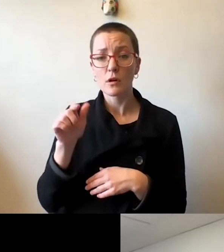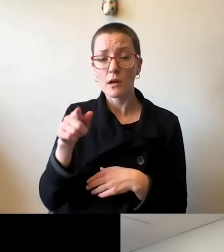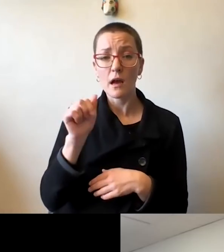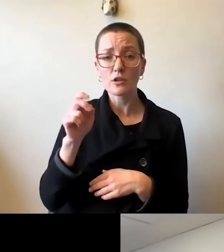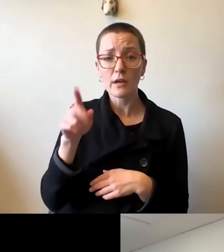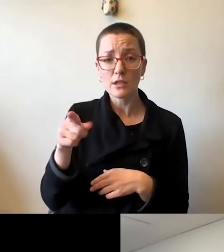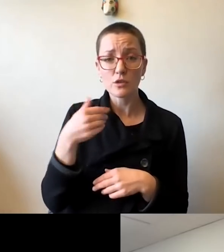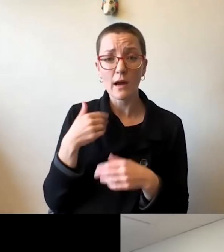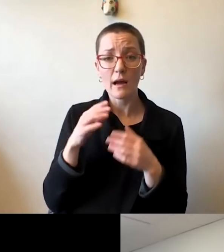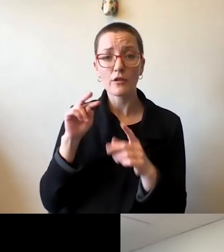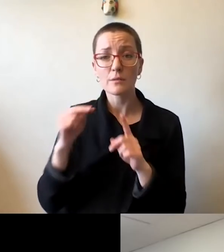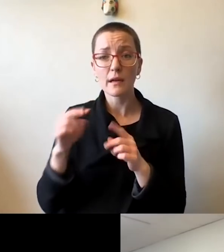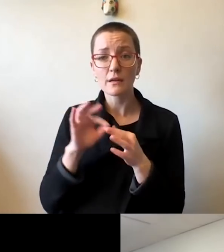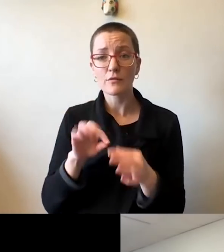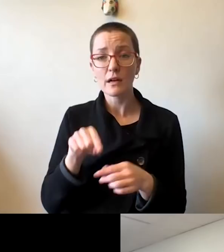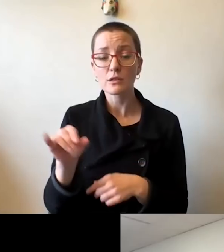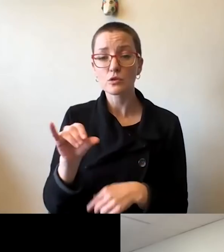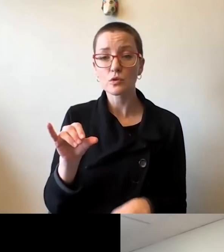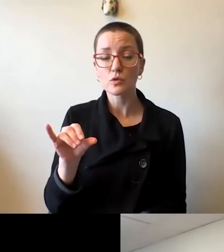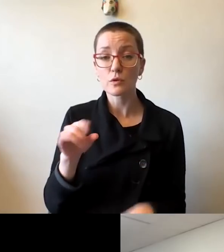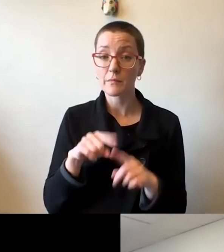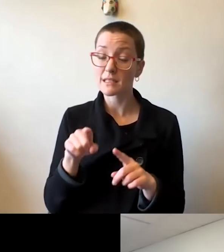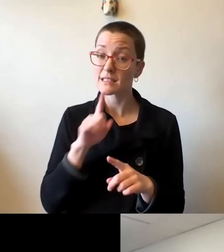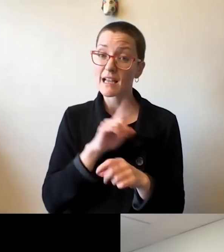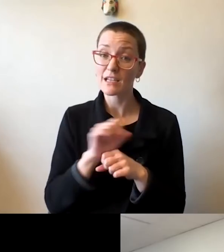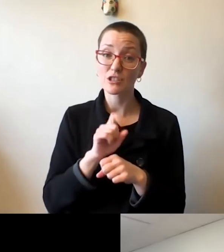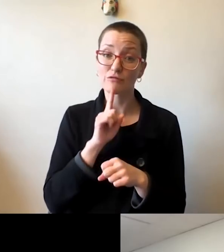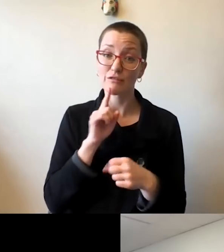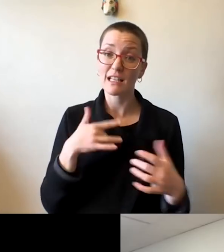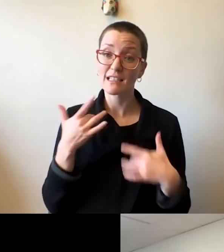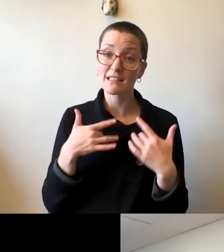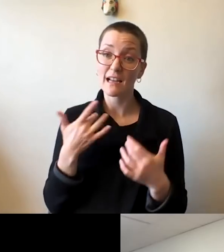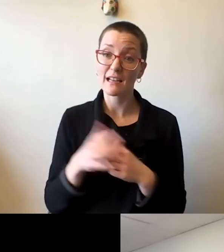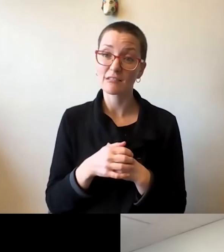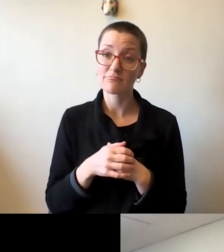but it's really very exciting folks. And sometimes I think it's almost, you know,